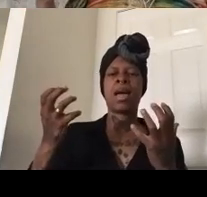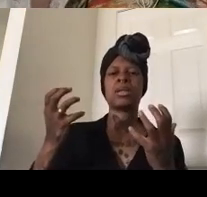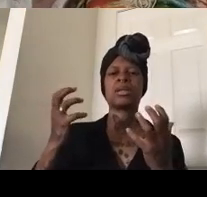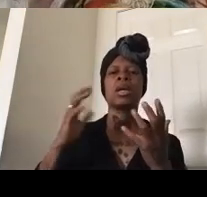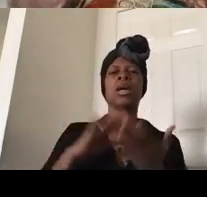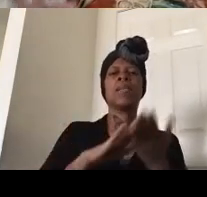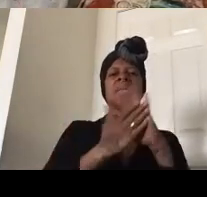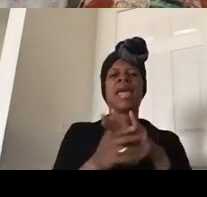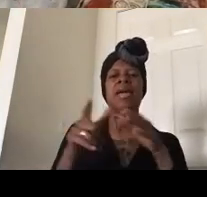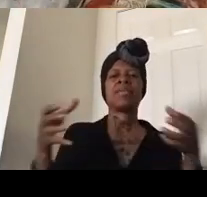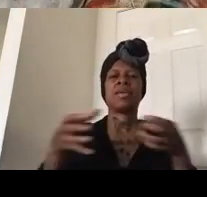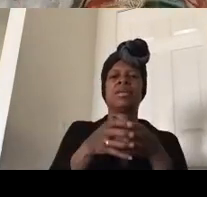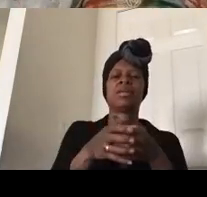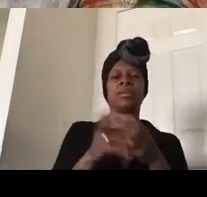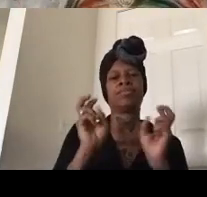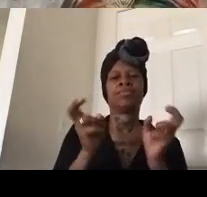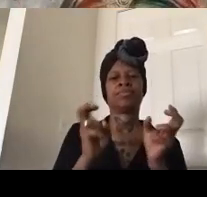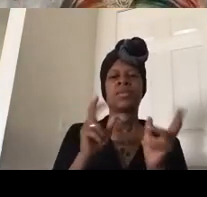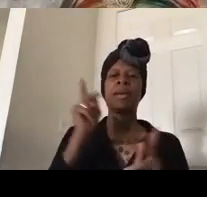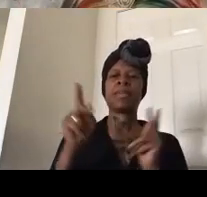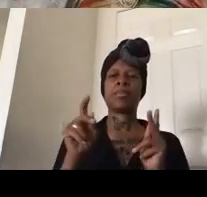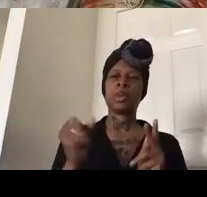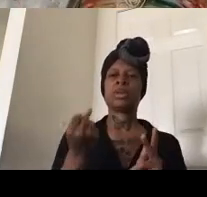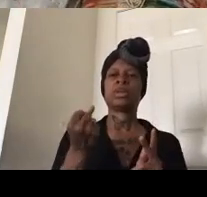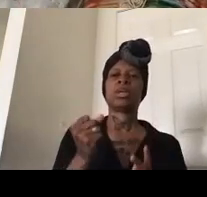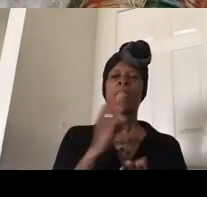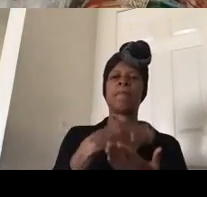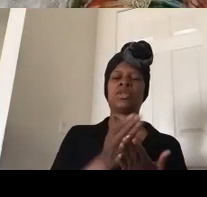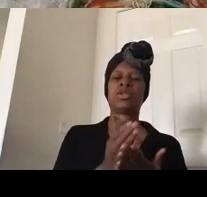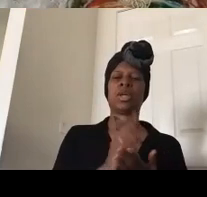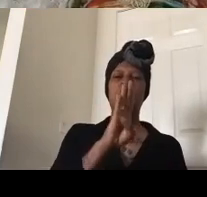call the people's budget so black lives matter absolutely called for